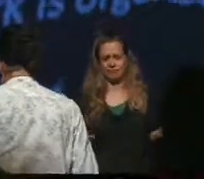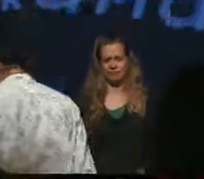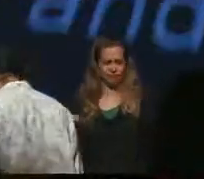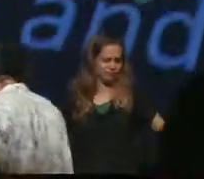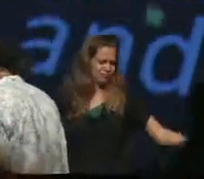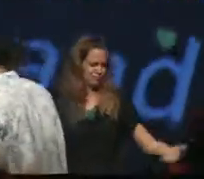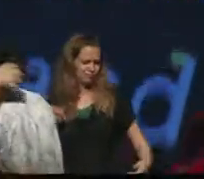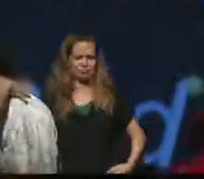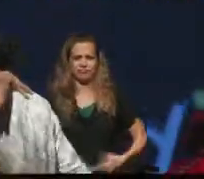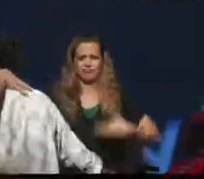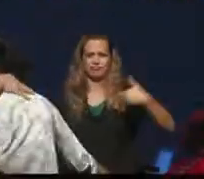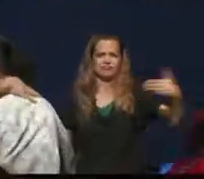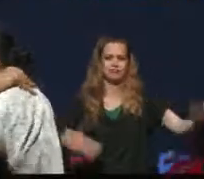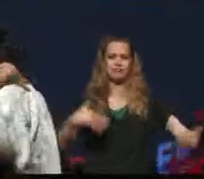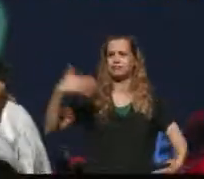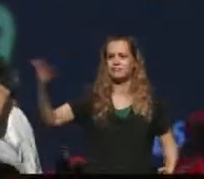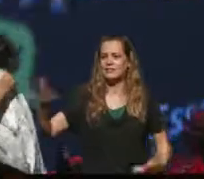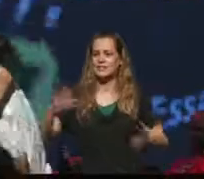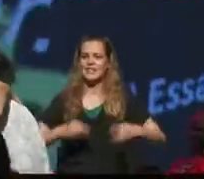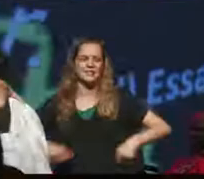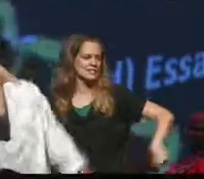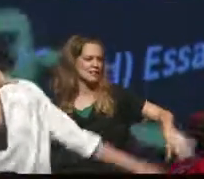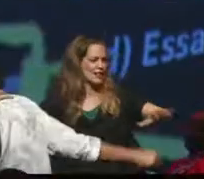This land is stolen, this land is stolen, this land is stolen,